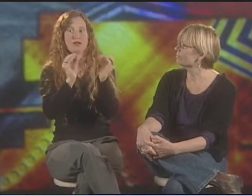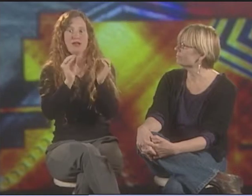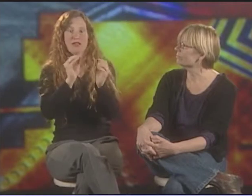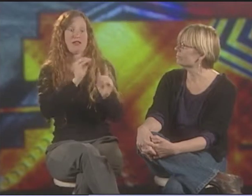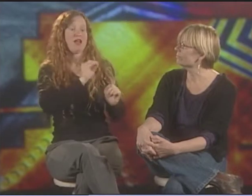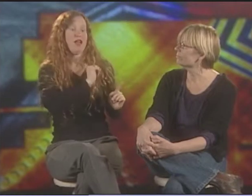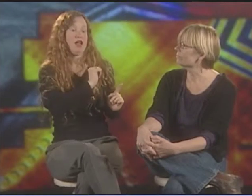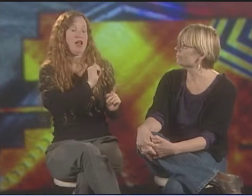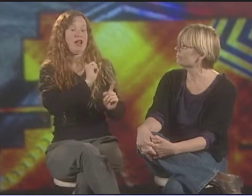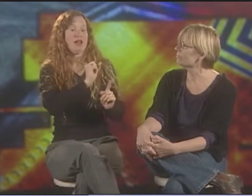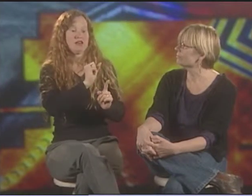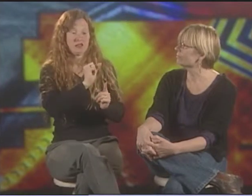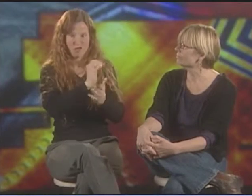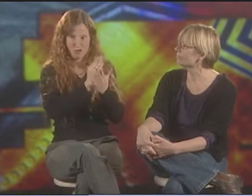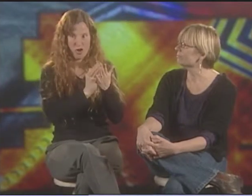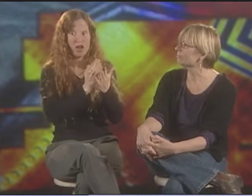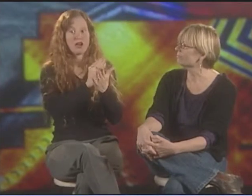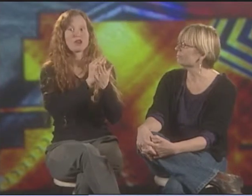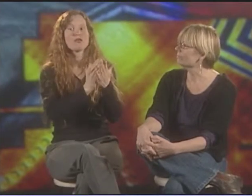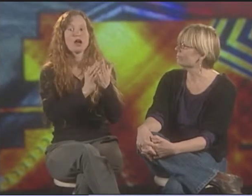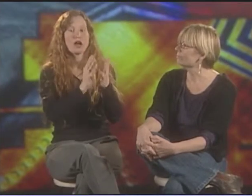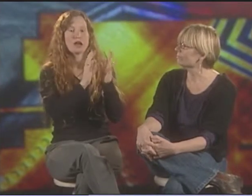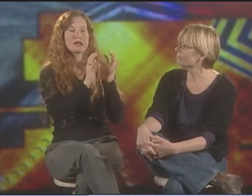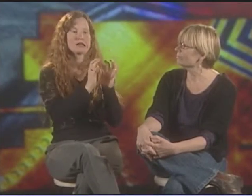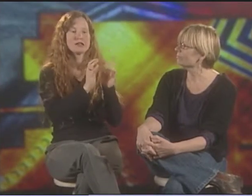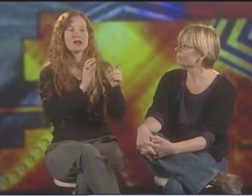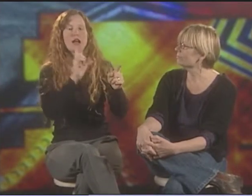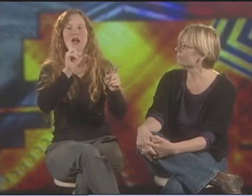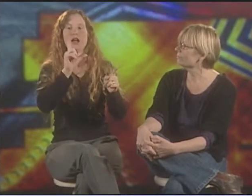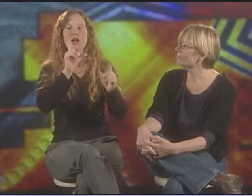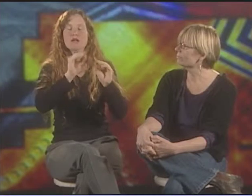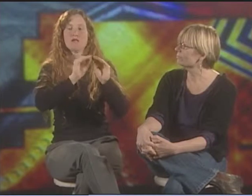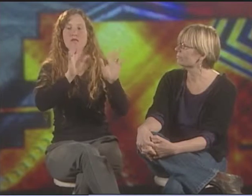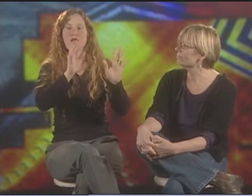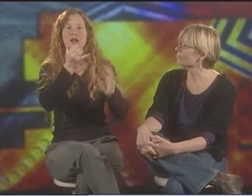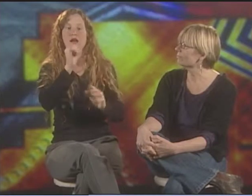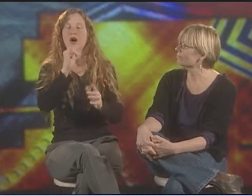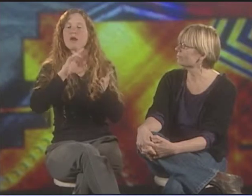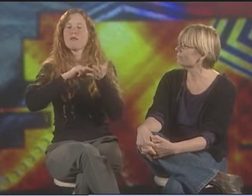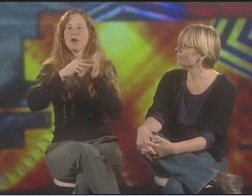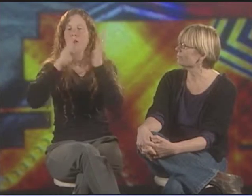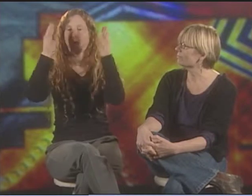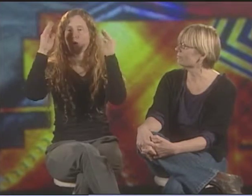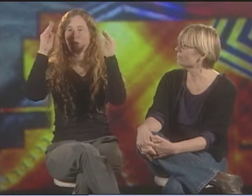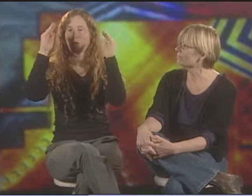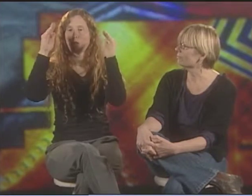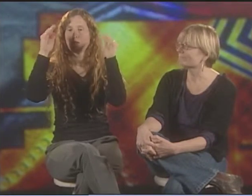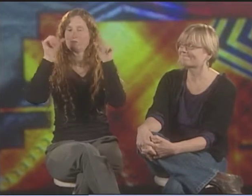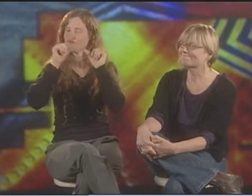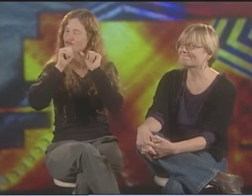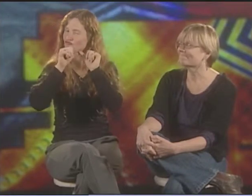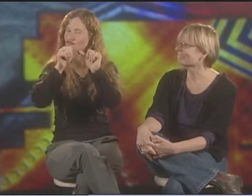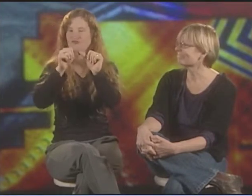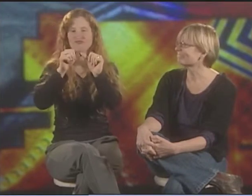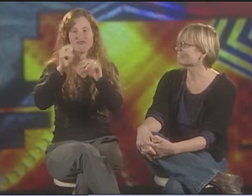THE FIRST TWO LETTERS, "A" AND "S," SHOW HUGE CRACKS AND FRACTURES, BUT THE "L" IS YELLOW AND WHOLE WITHOUT CRACKS